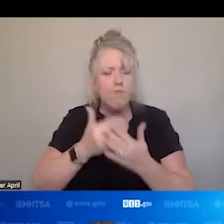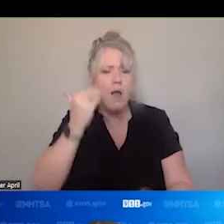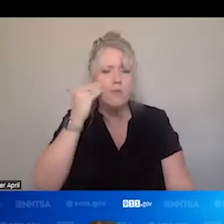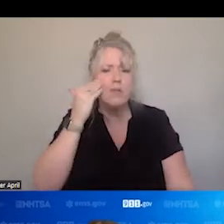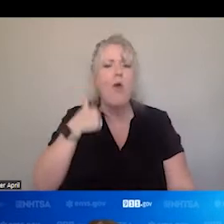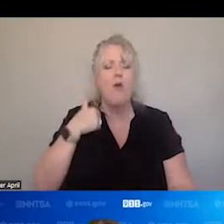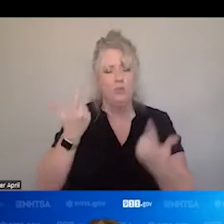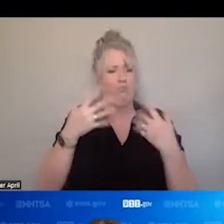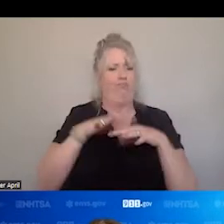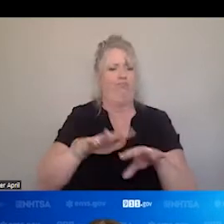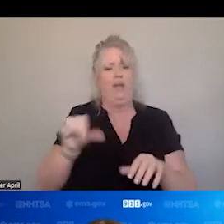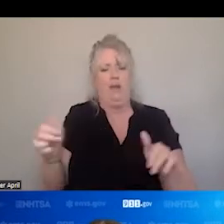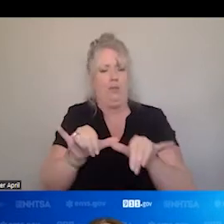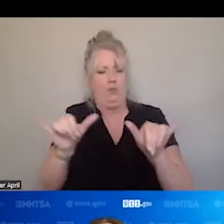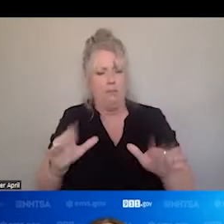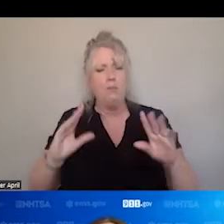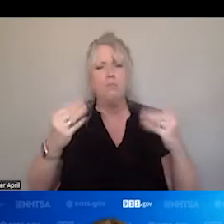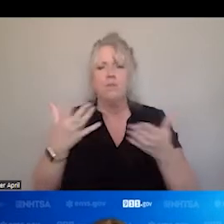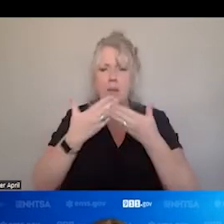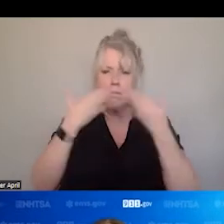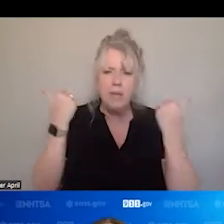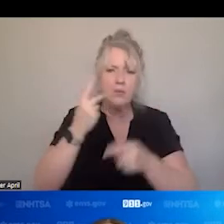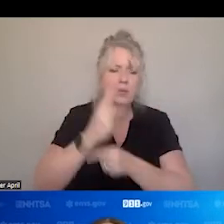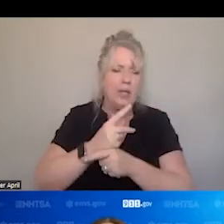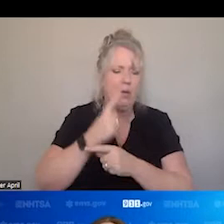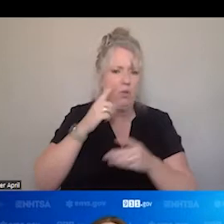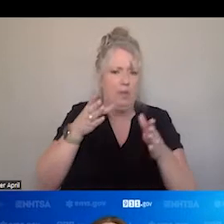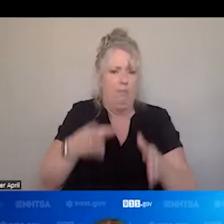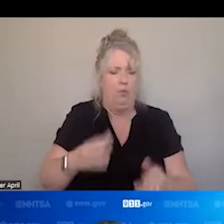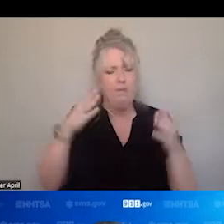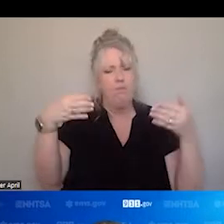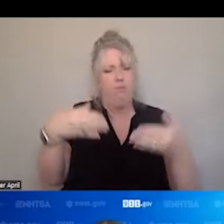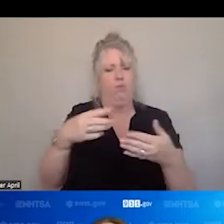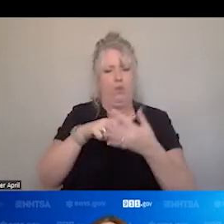SYSTEMS WE PROVIDE BETTER SCARE FOR THE PERSON. AND FOCUS ON THE PEOPLE. NEXT SLIDE, PLEASE.